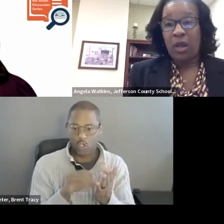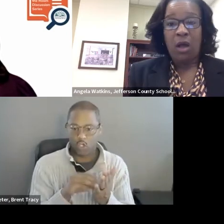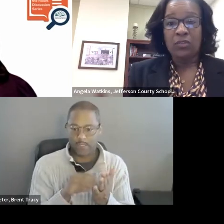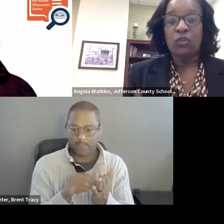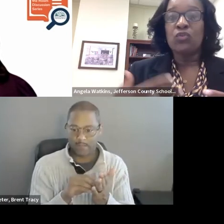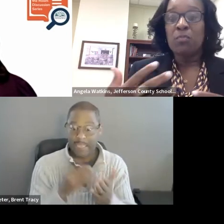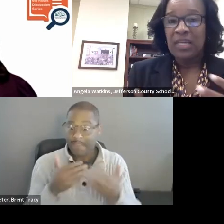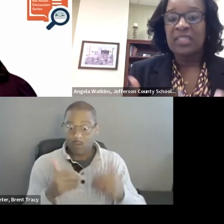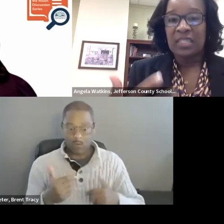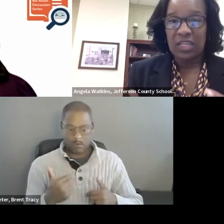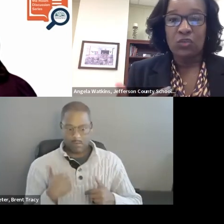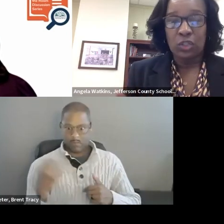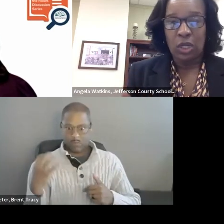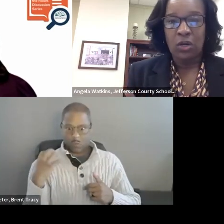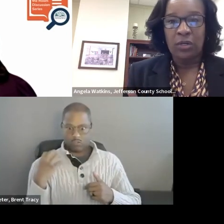at all so you must continue to learn.